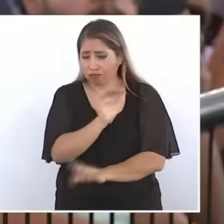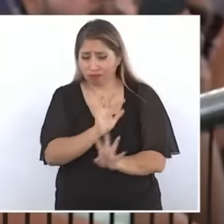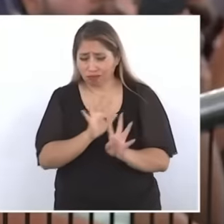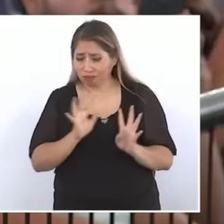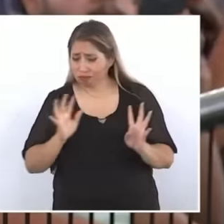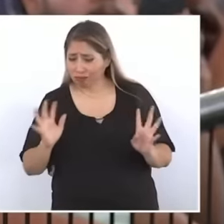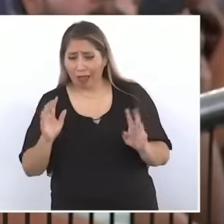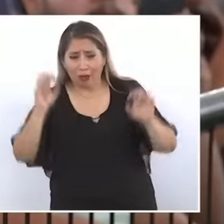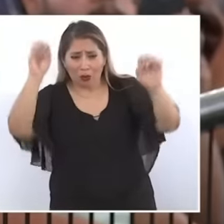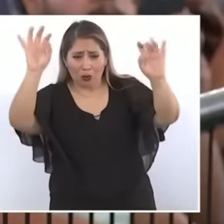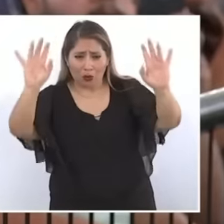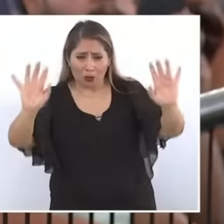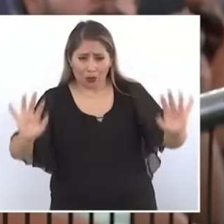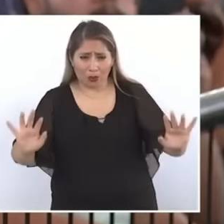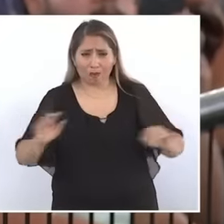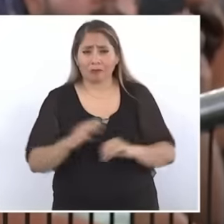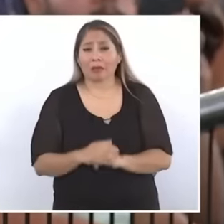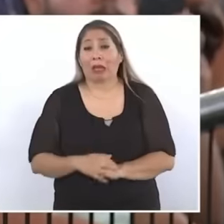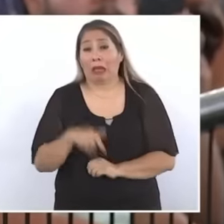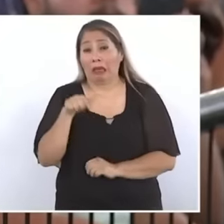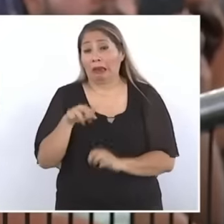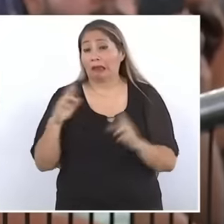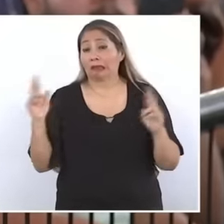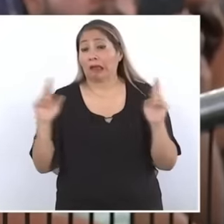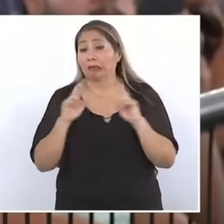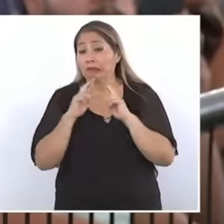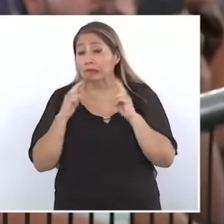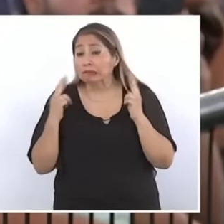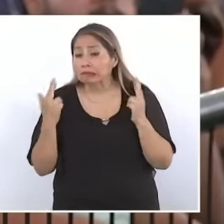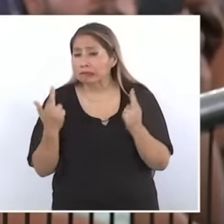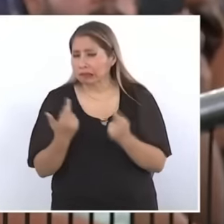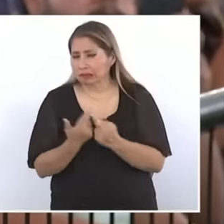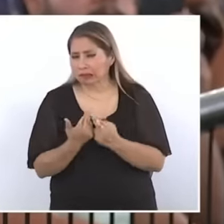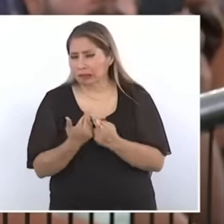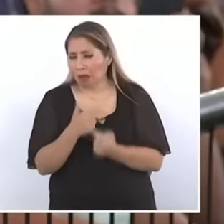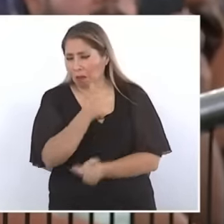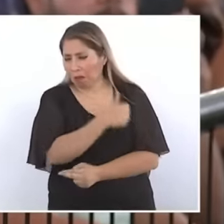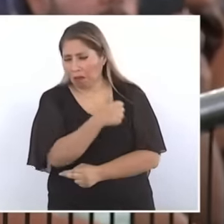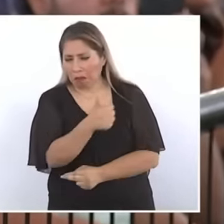here blessing us in this very privileged meeting for each one of us